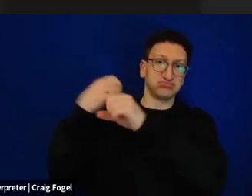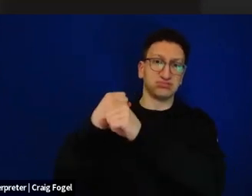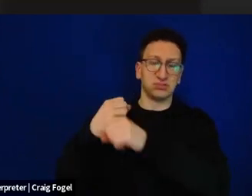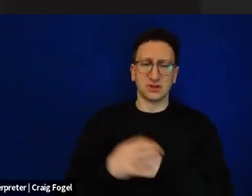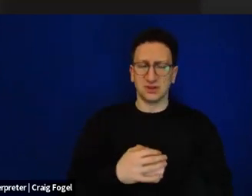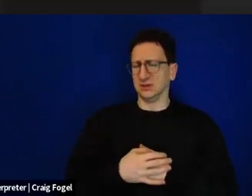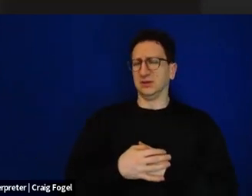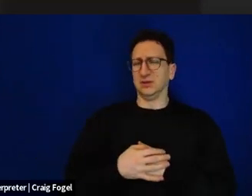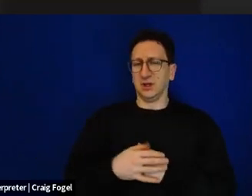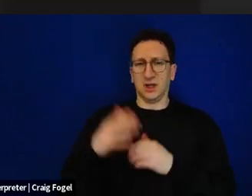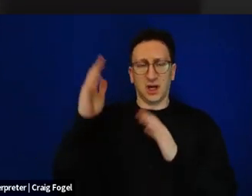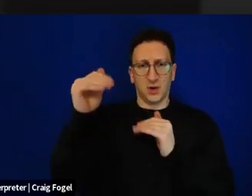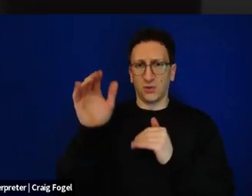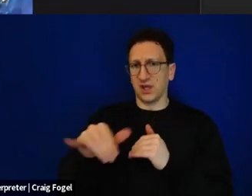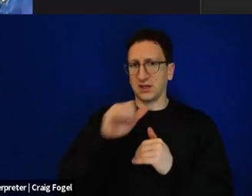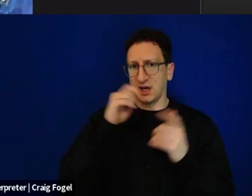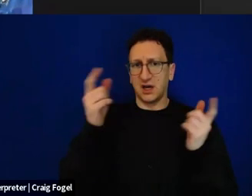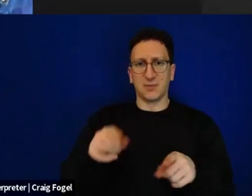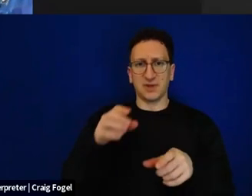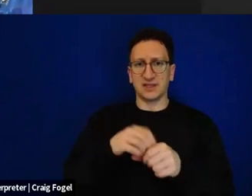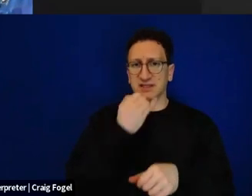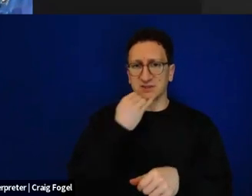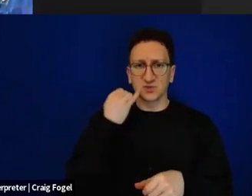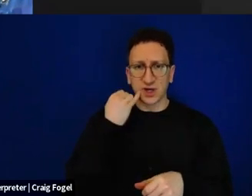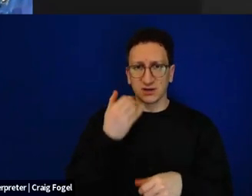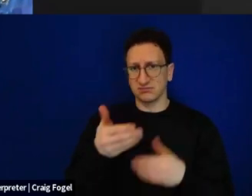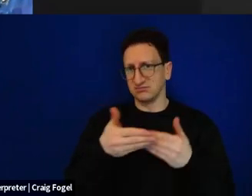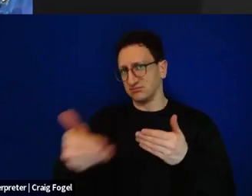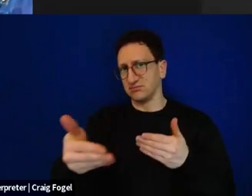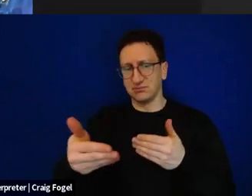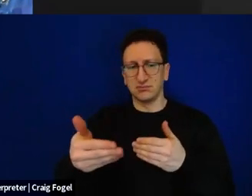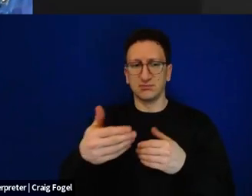in Israel ourselves on Seder night. Zoya also drew a beautiful illustration